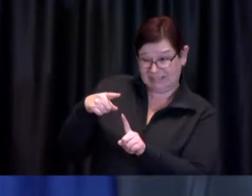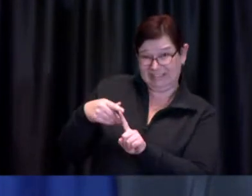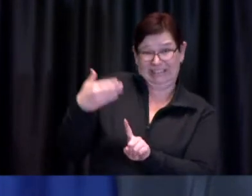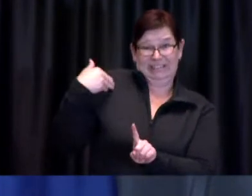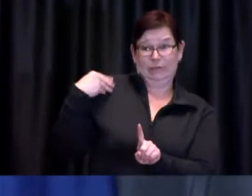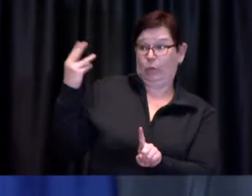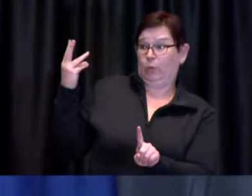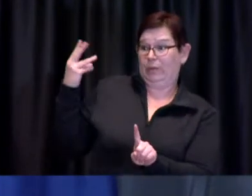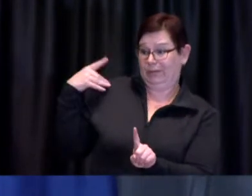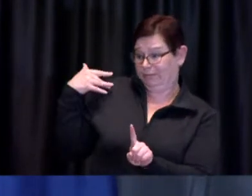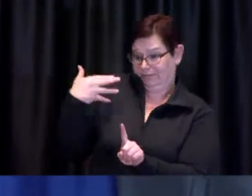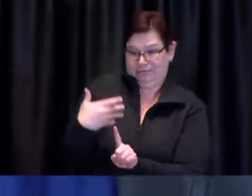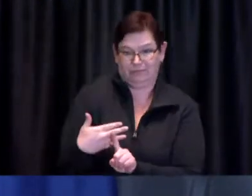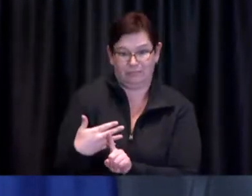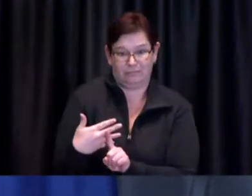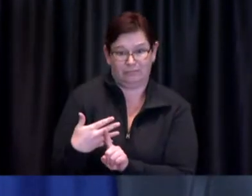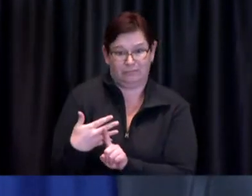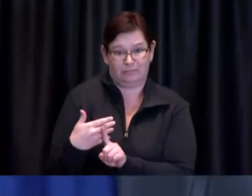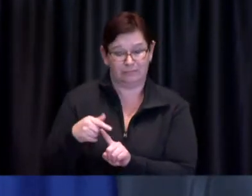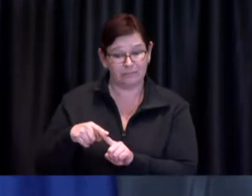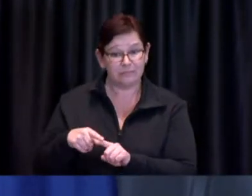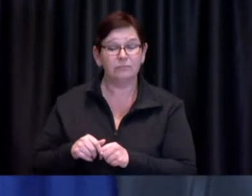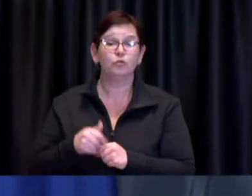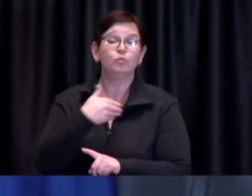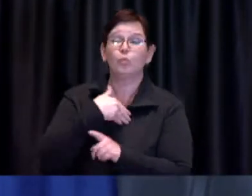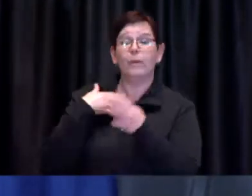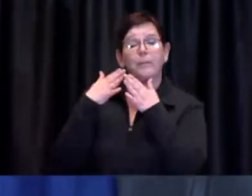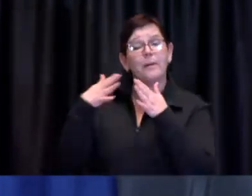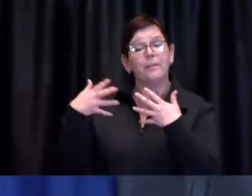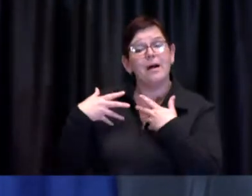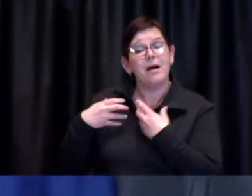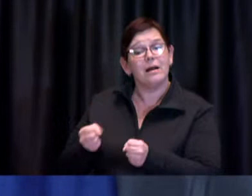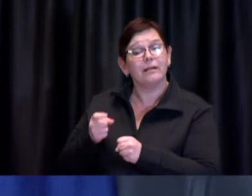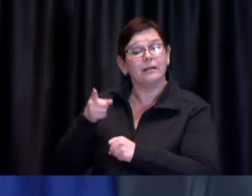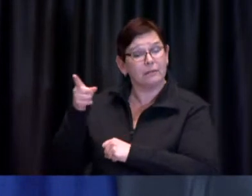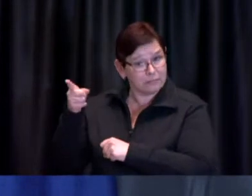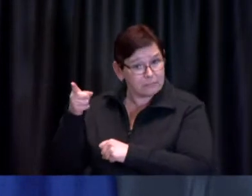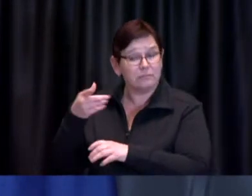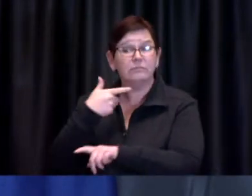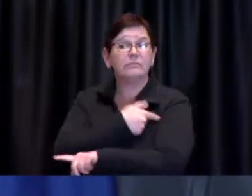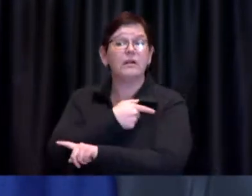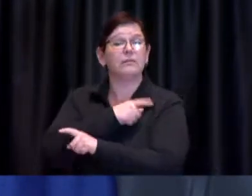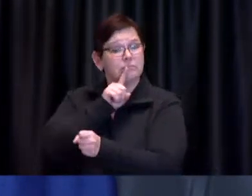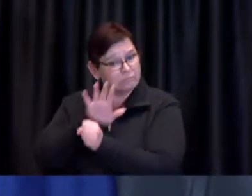Toronto Public Health confirms that more than 20 per cent of our city population have started vaccination